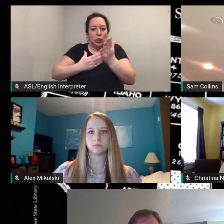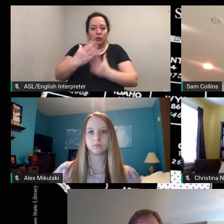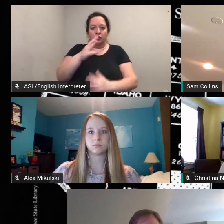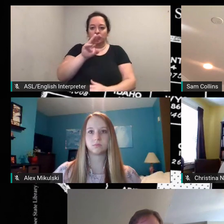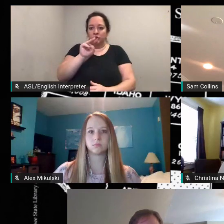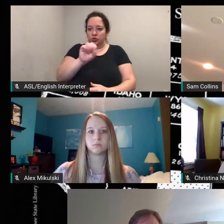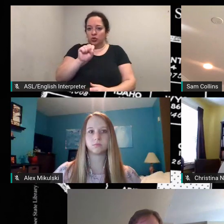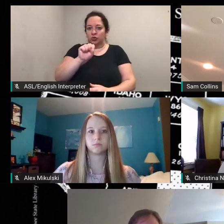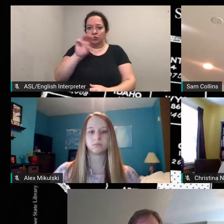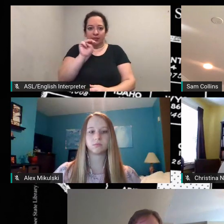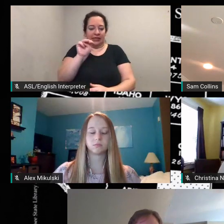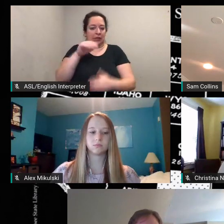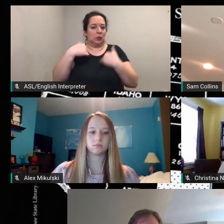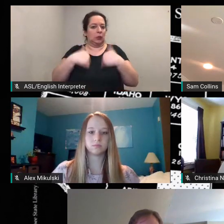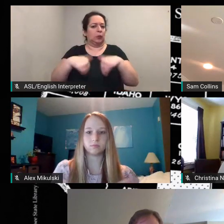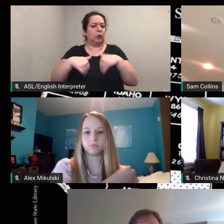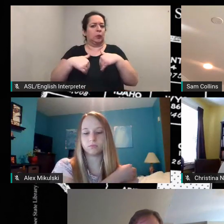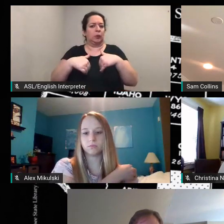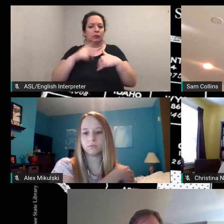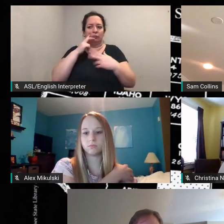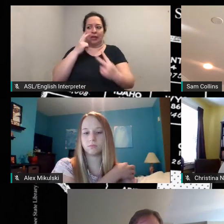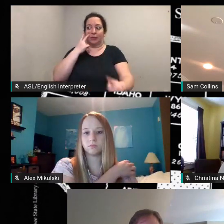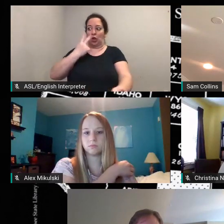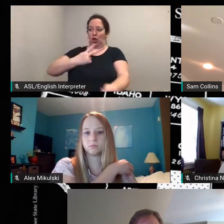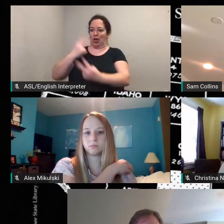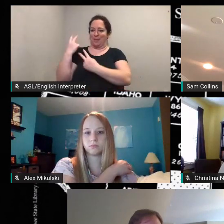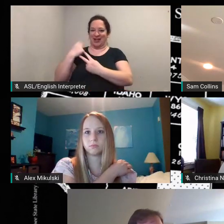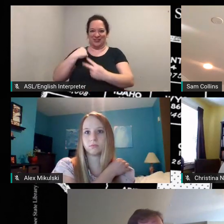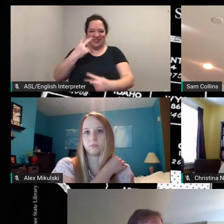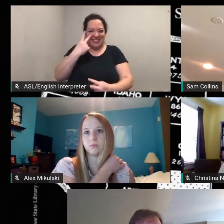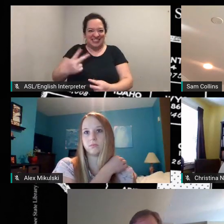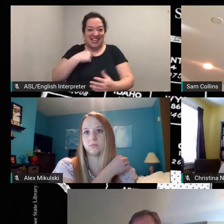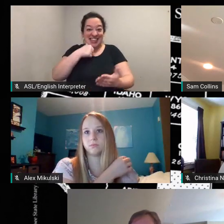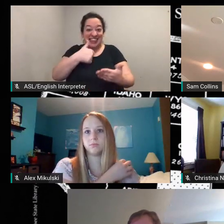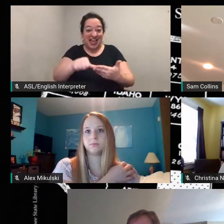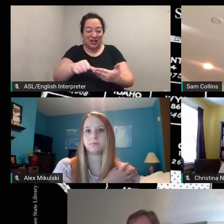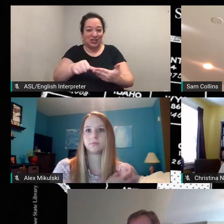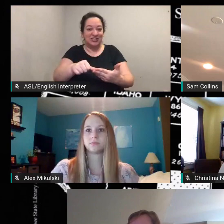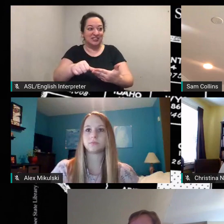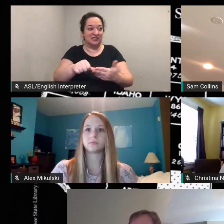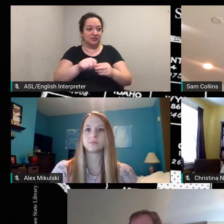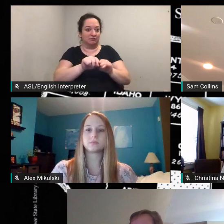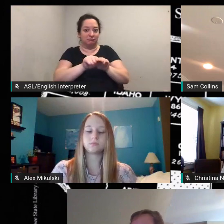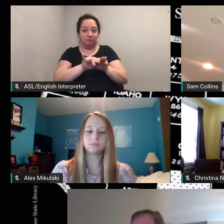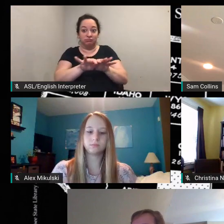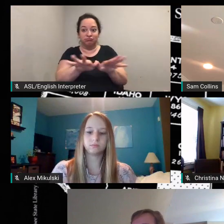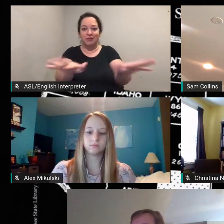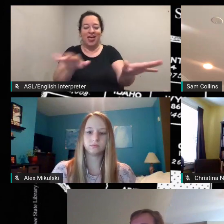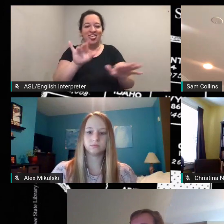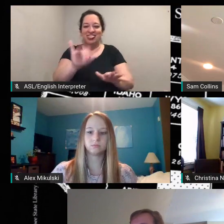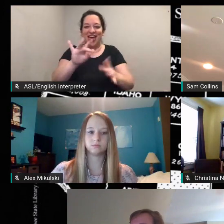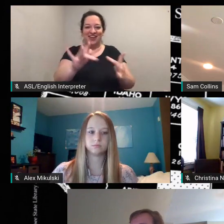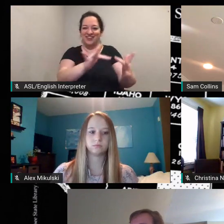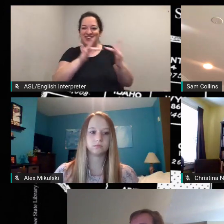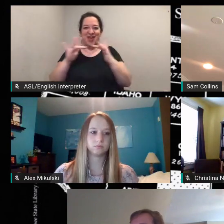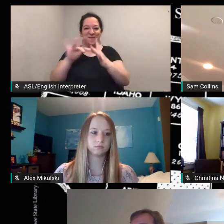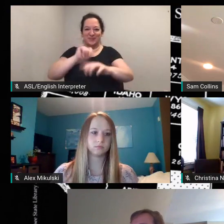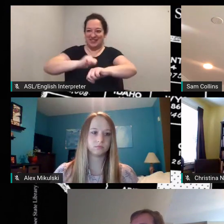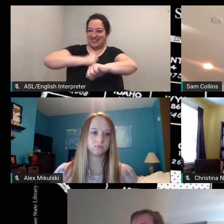being able to look back at an historical archive like this to show that guess what those networks were being established maybe at a different pace